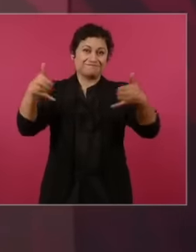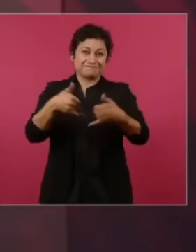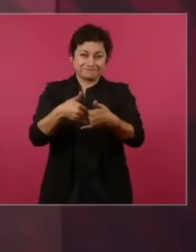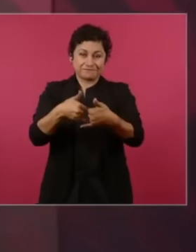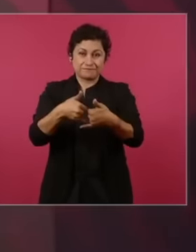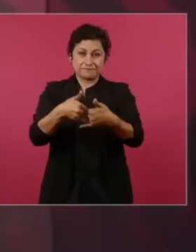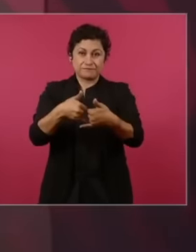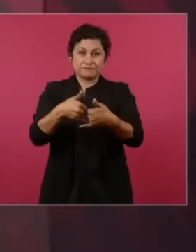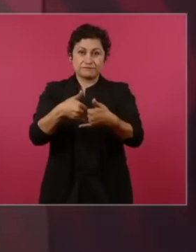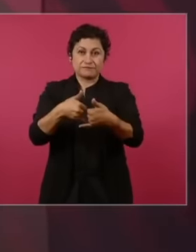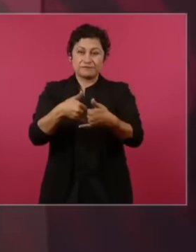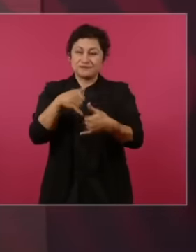that Fox was there